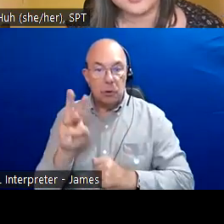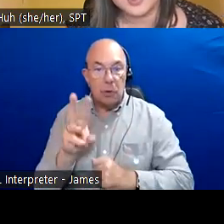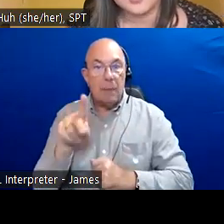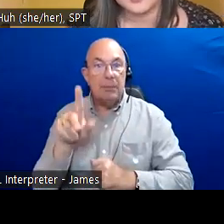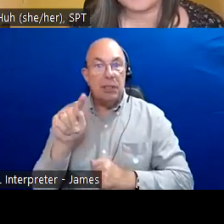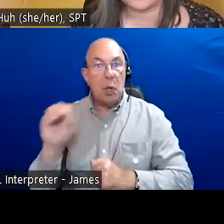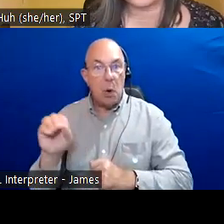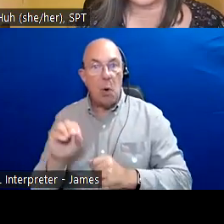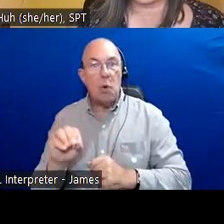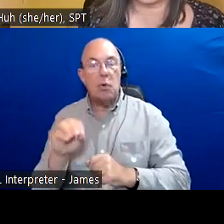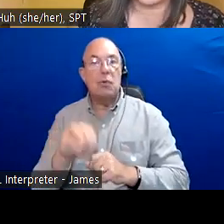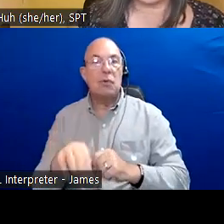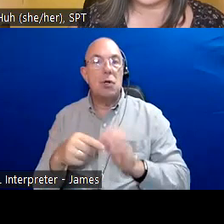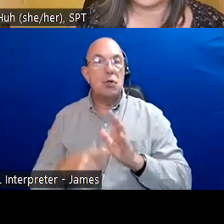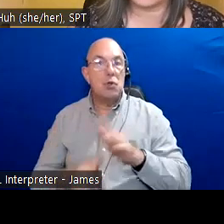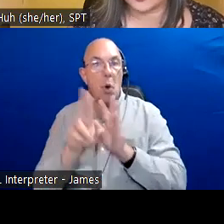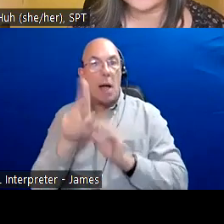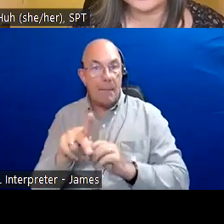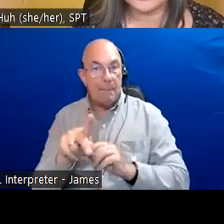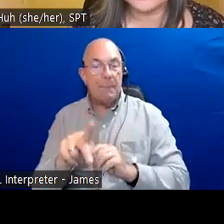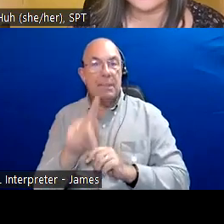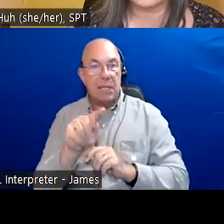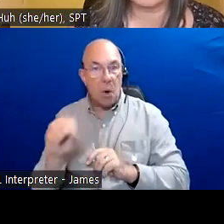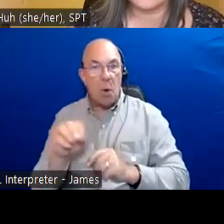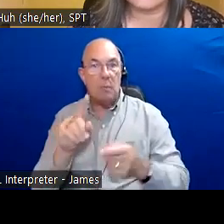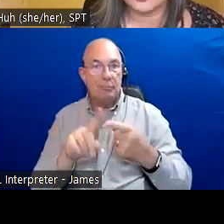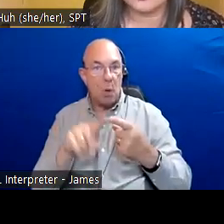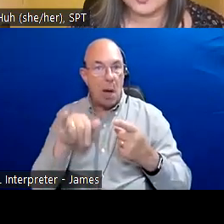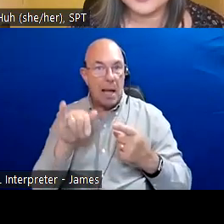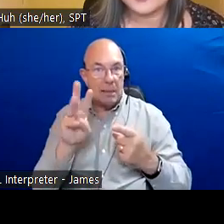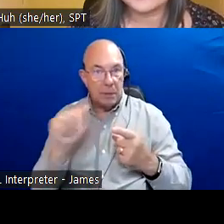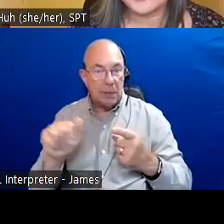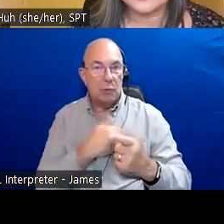Right now alongside the speakers of the events so, ASL interpreters if you're looking at